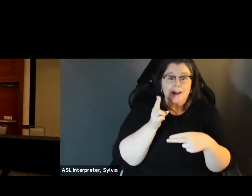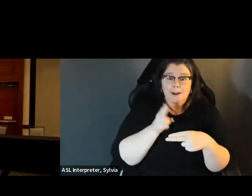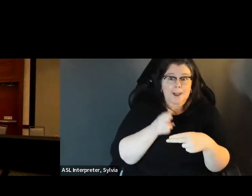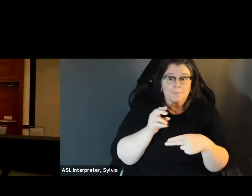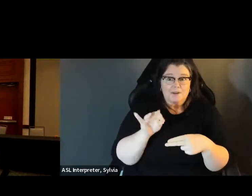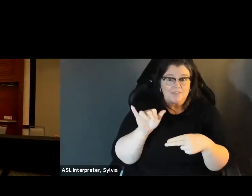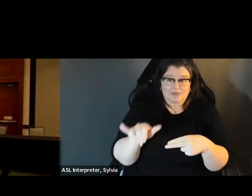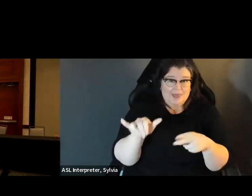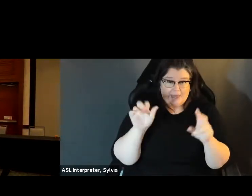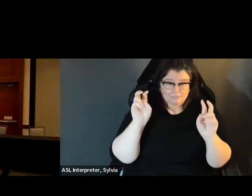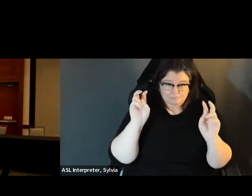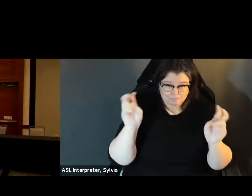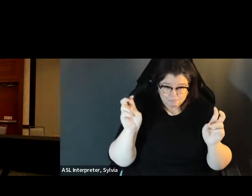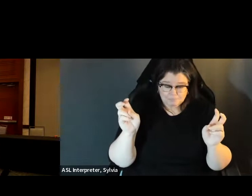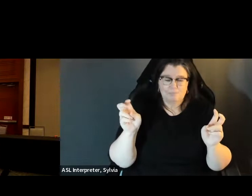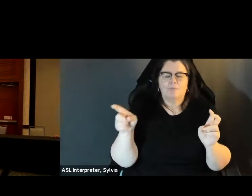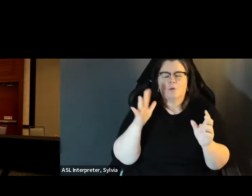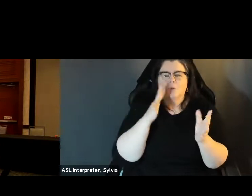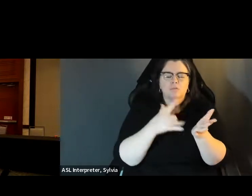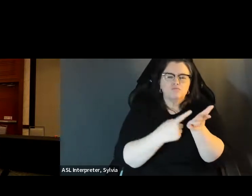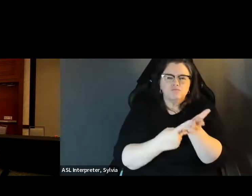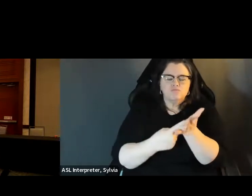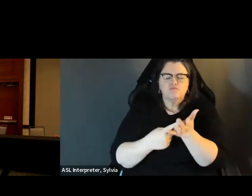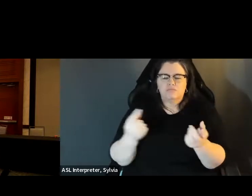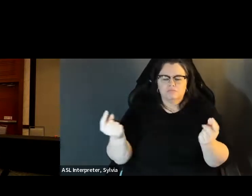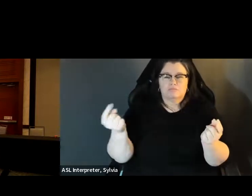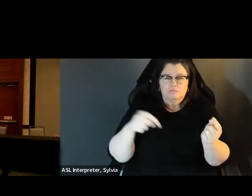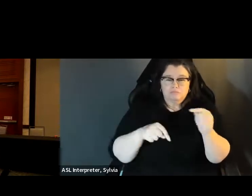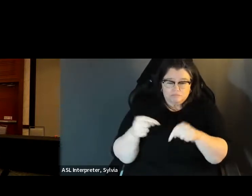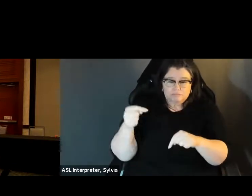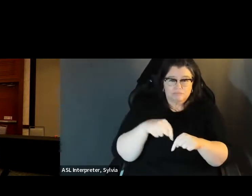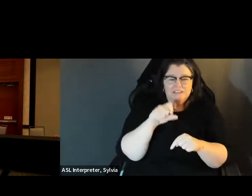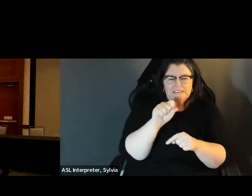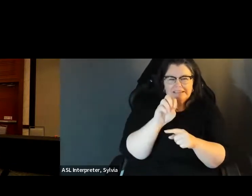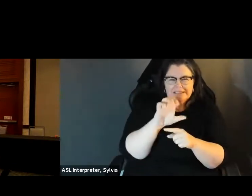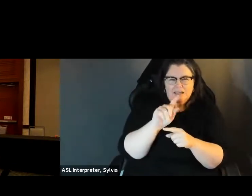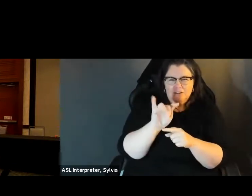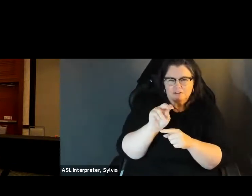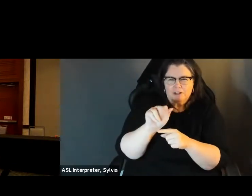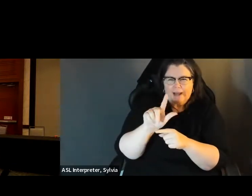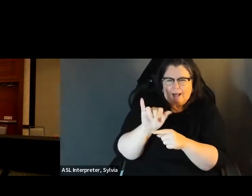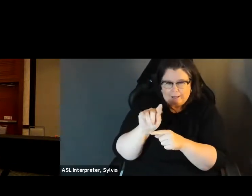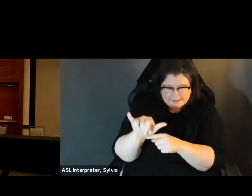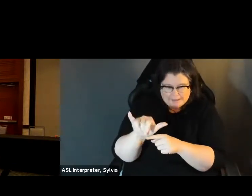come up to the table as I introduce this section of our program. Our next panel will address